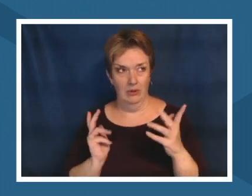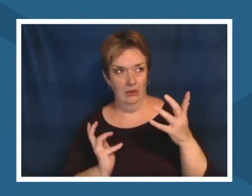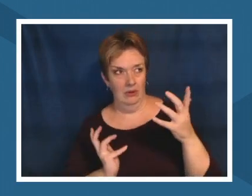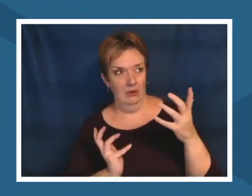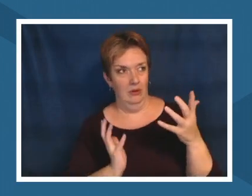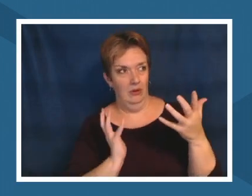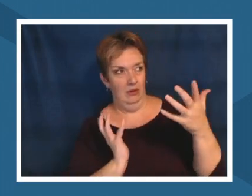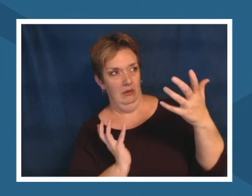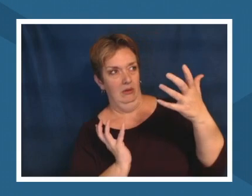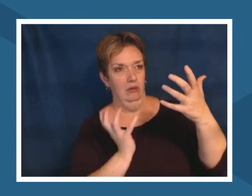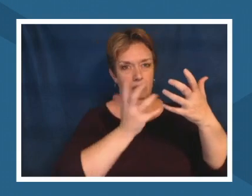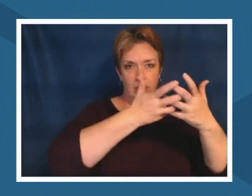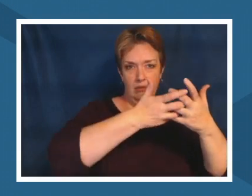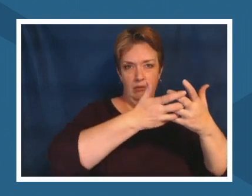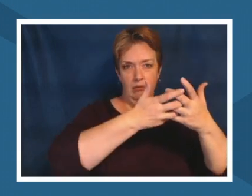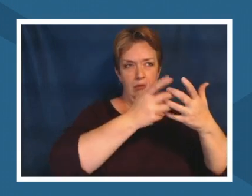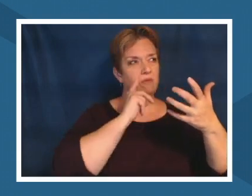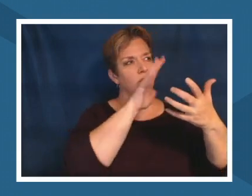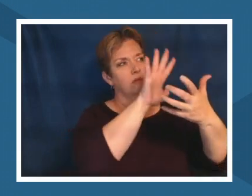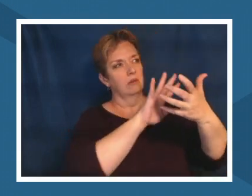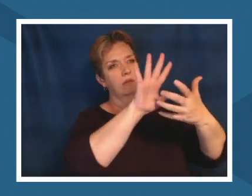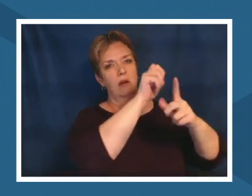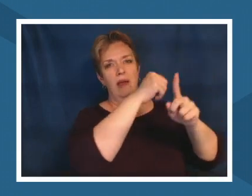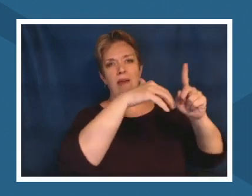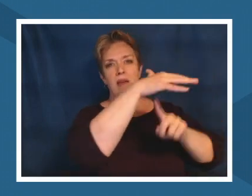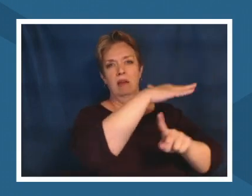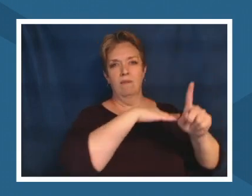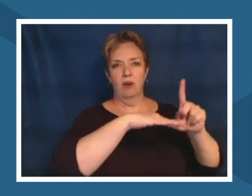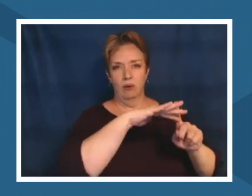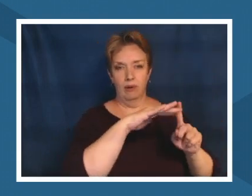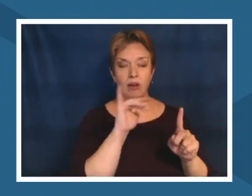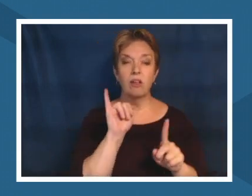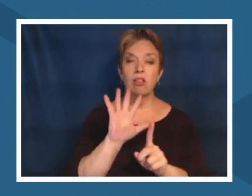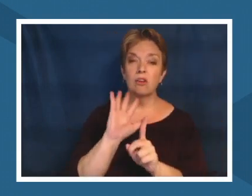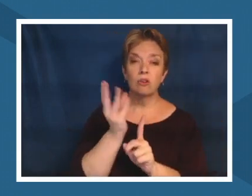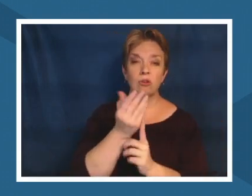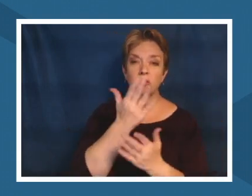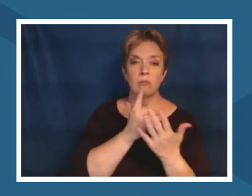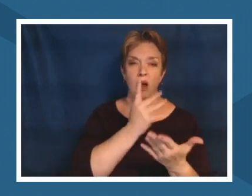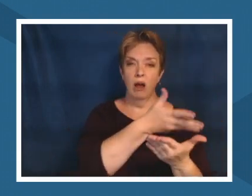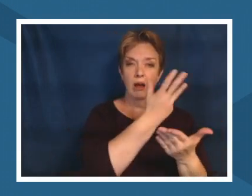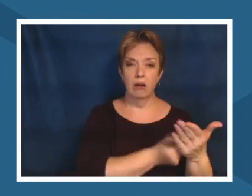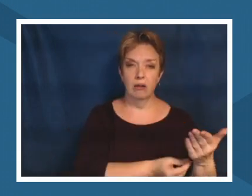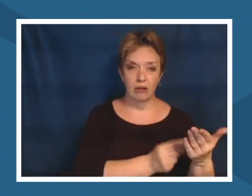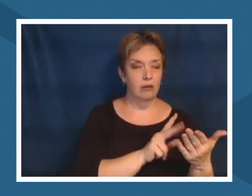the lack of rigor because we've removed the cultural context